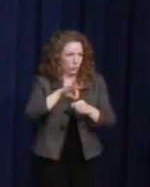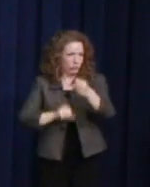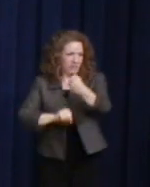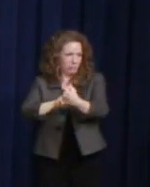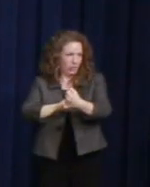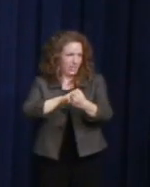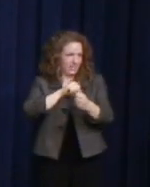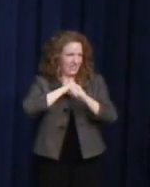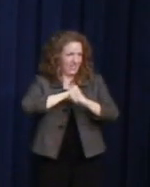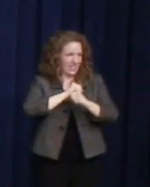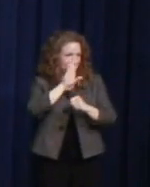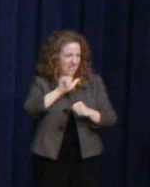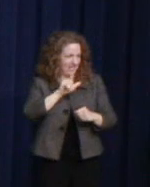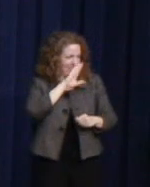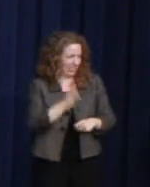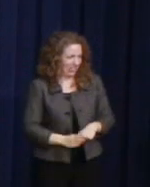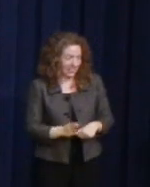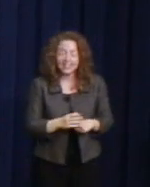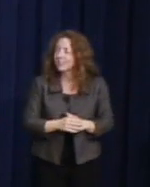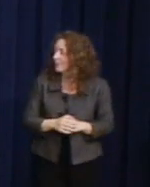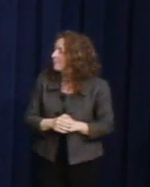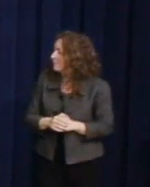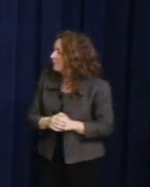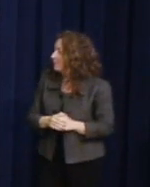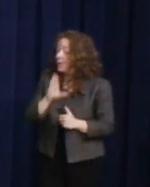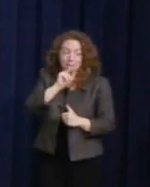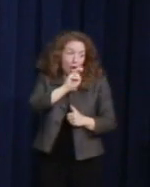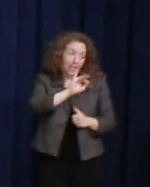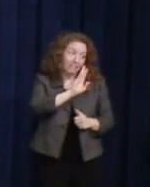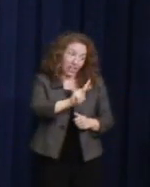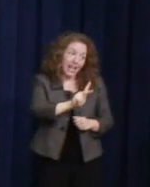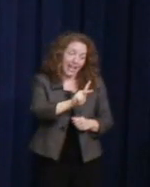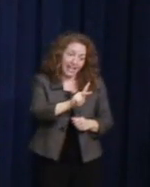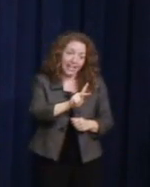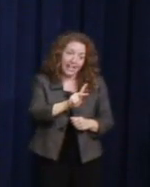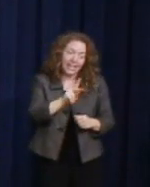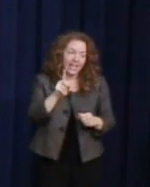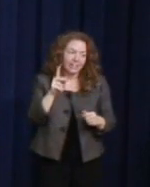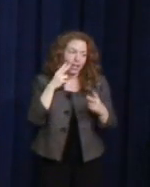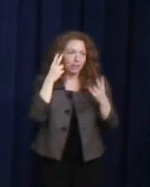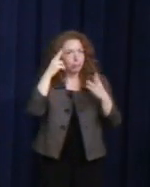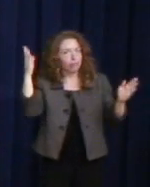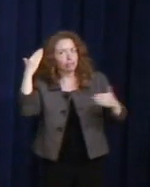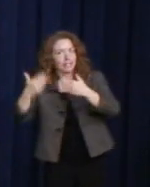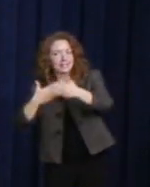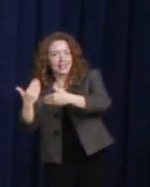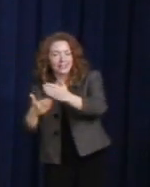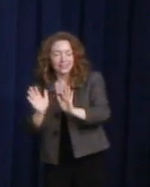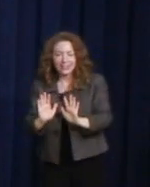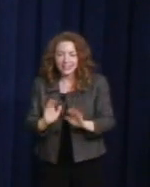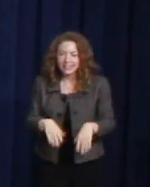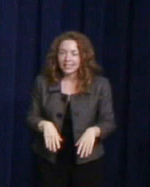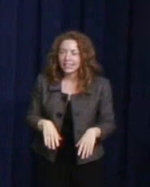Barbara Lee, Barney Frank, the list of progressives is a mile long. In fact, it's about 100 of them.